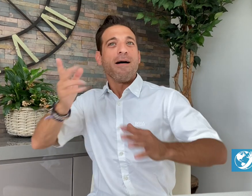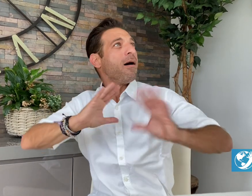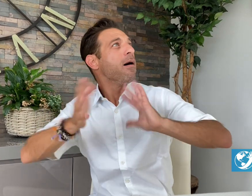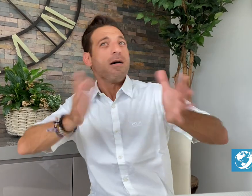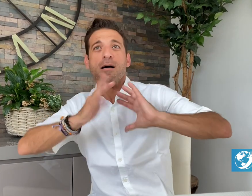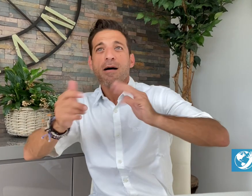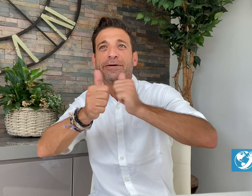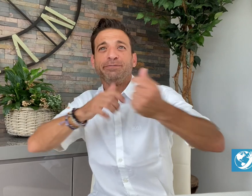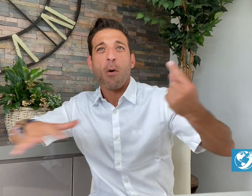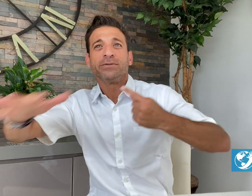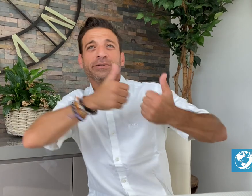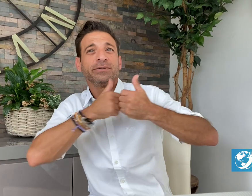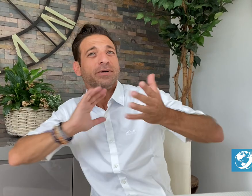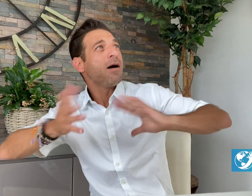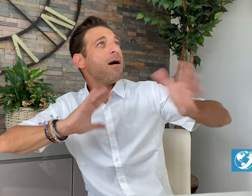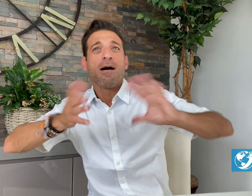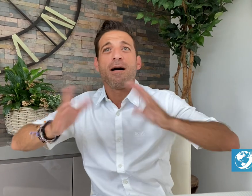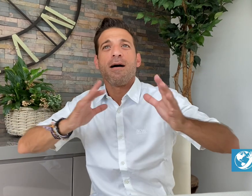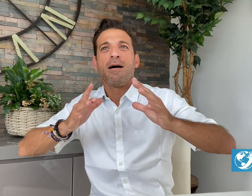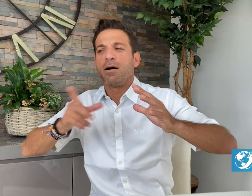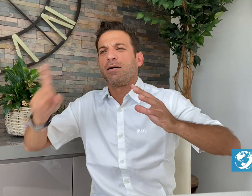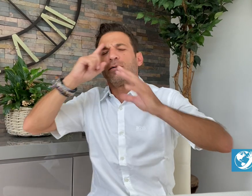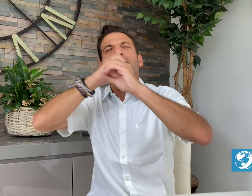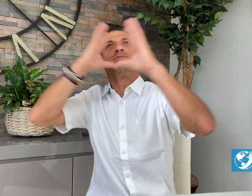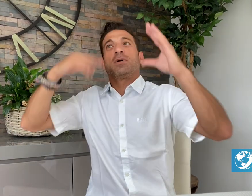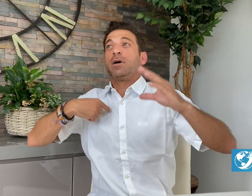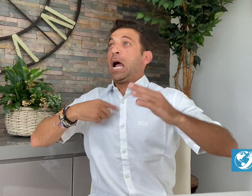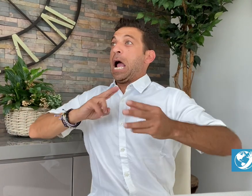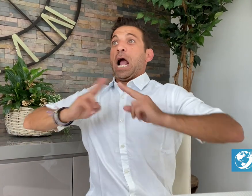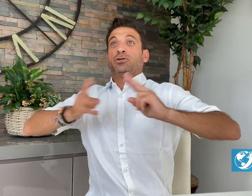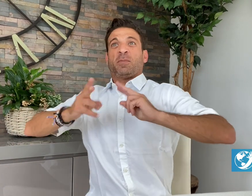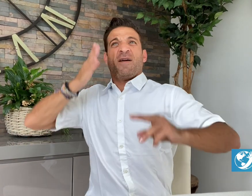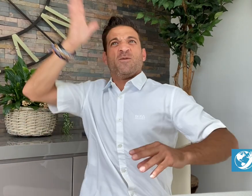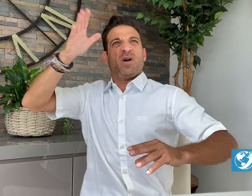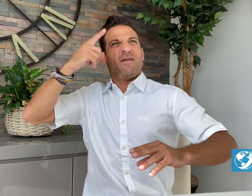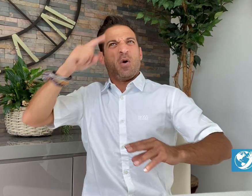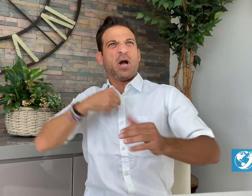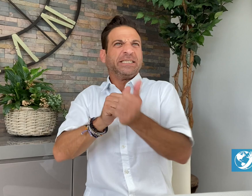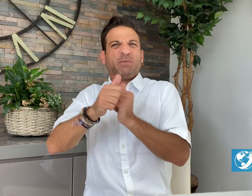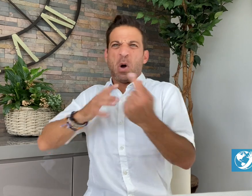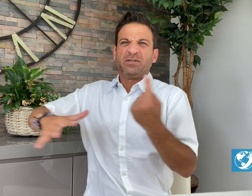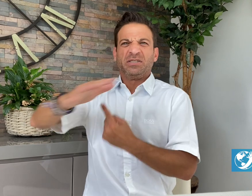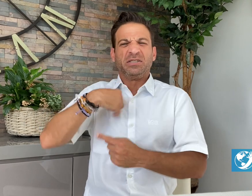for sports teams would become his real job. He contacted several